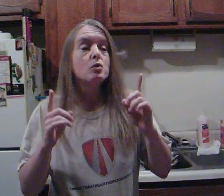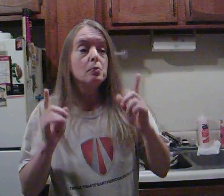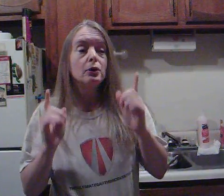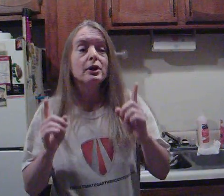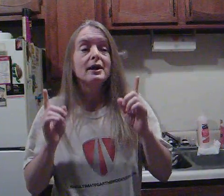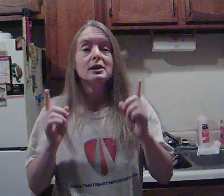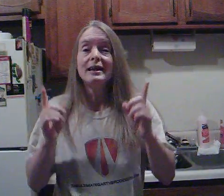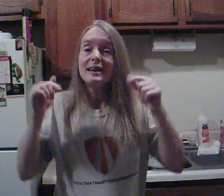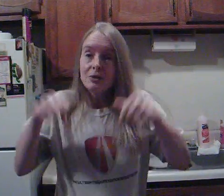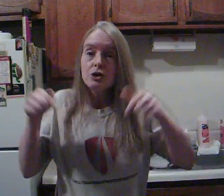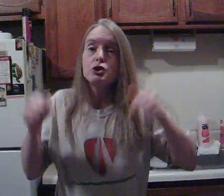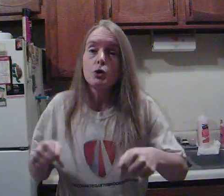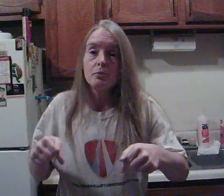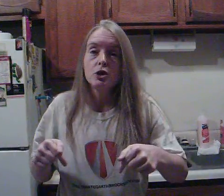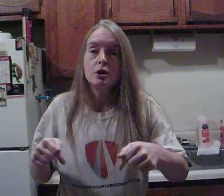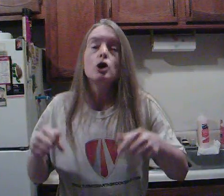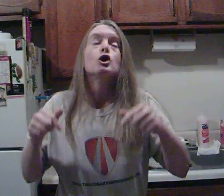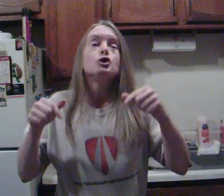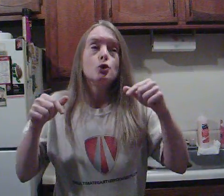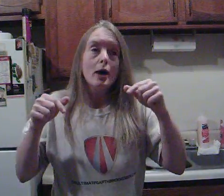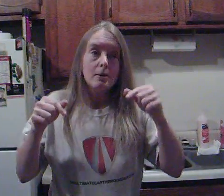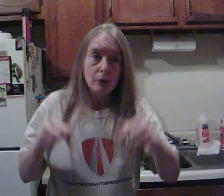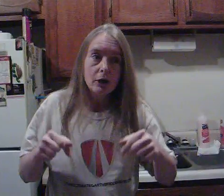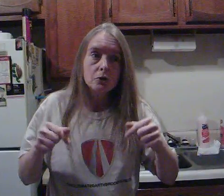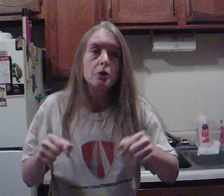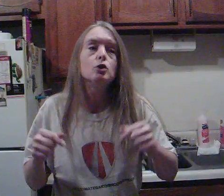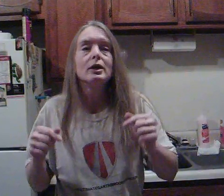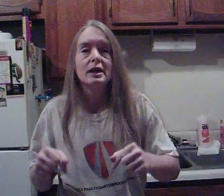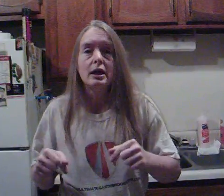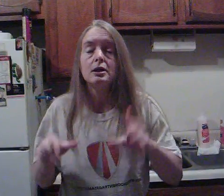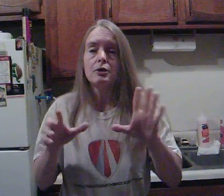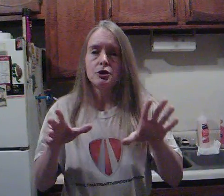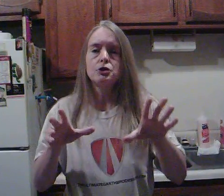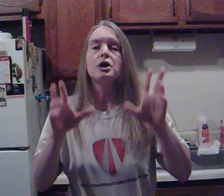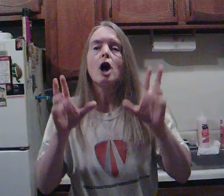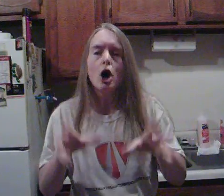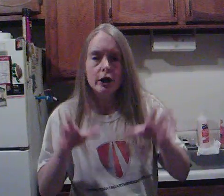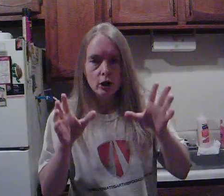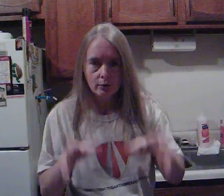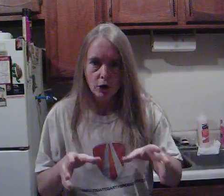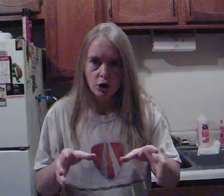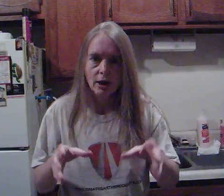I will put a link in the description to a place where you can get it. Now this is the audio version